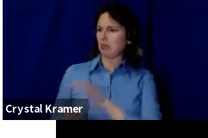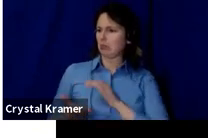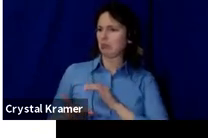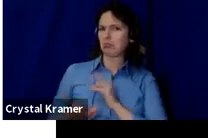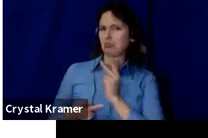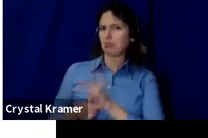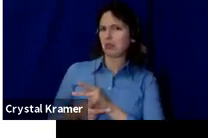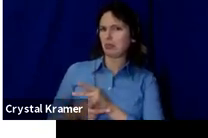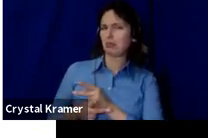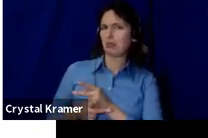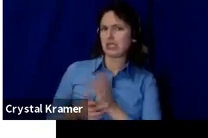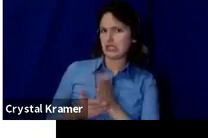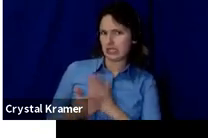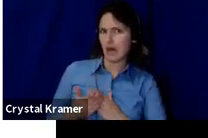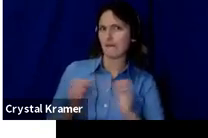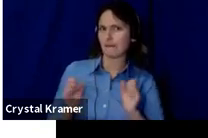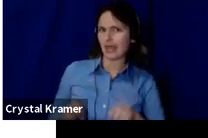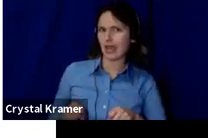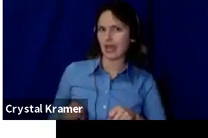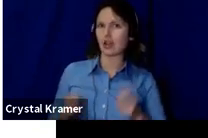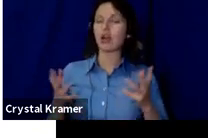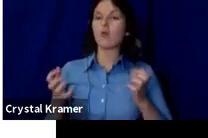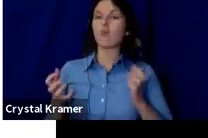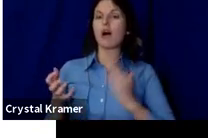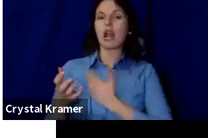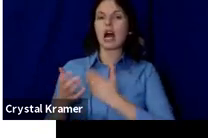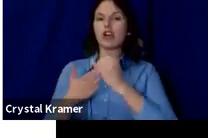and we want our artists to have the flexibility to do that.